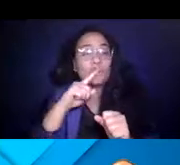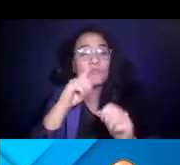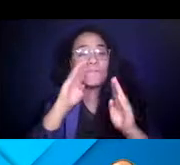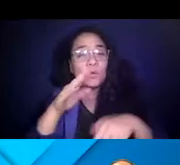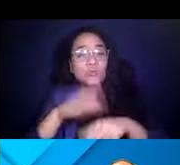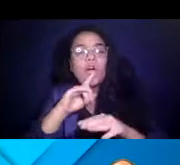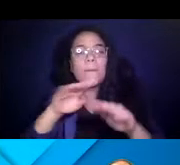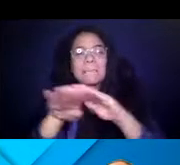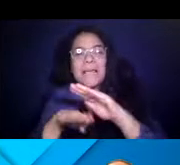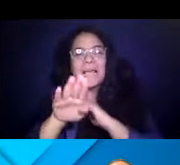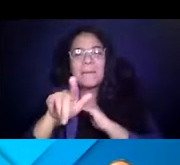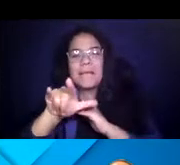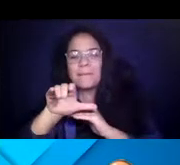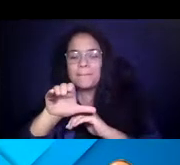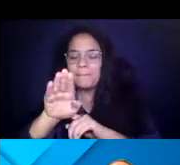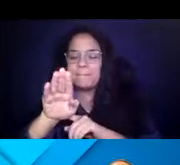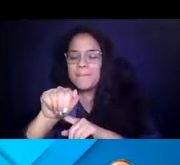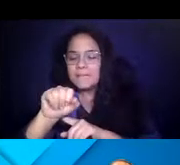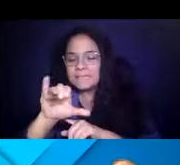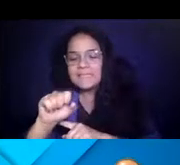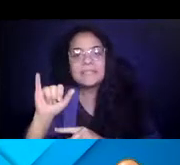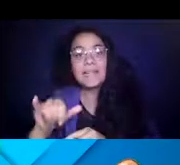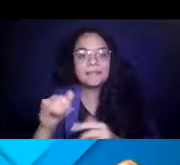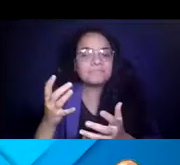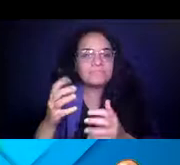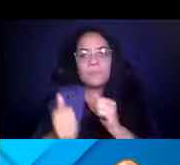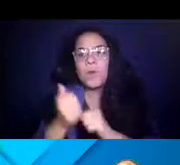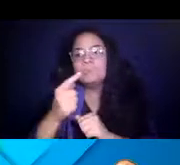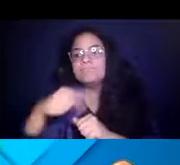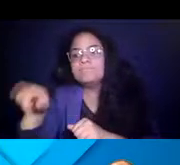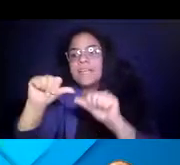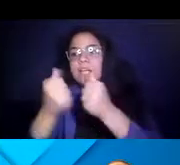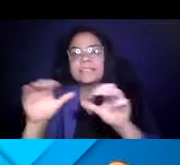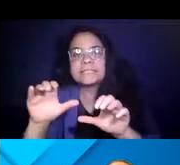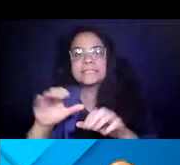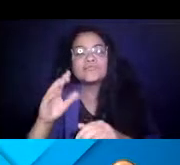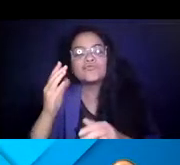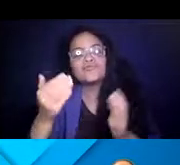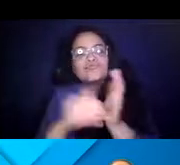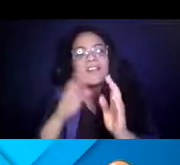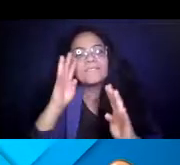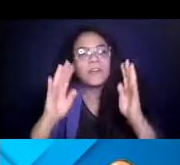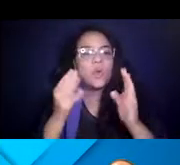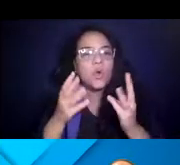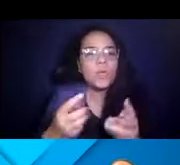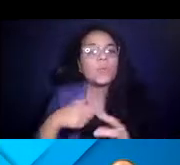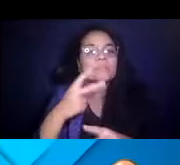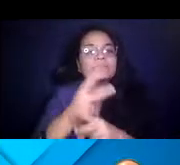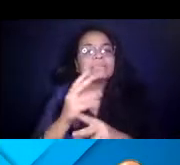14:48:19 And that was what a lot of transit agencies did, really reinventing the way we took care of our facilities and we took care of our 14:48:20 rolling stock.